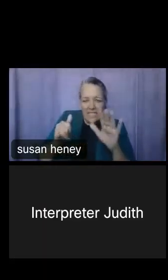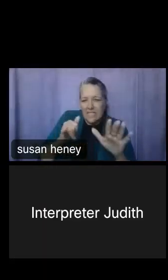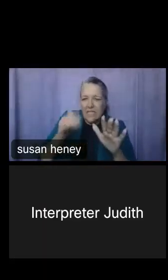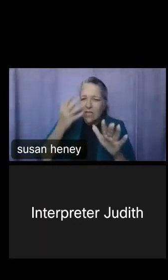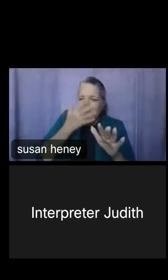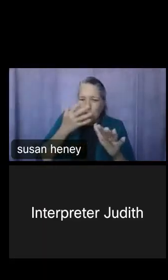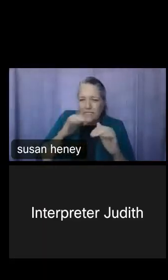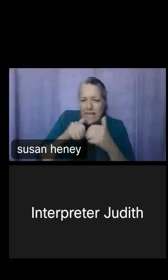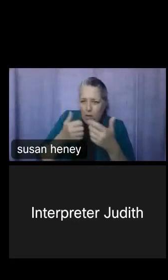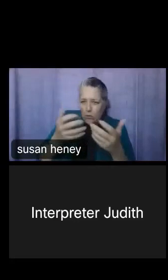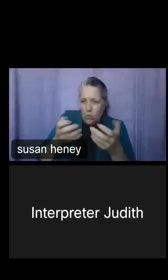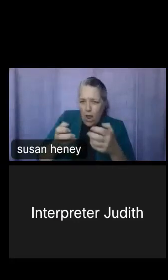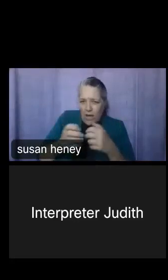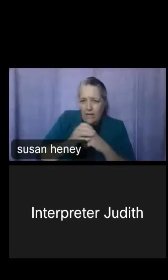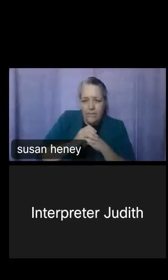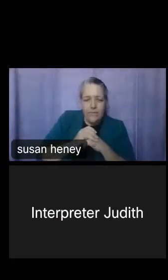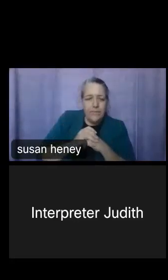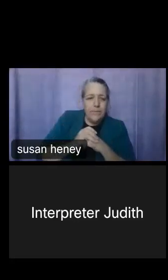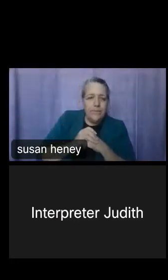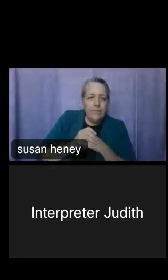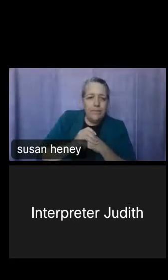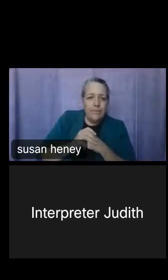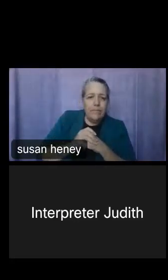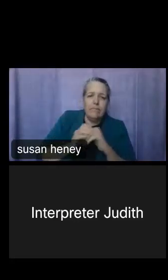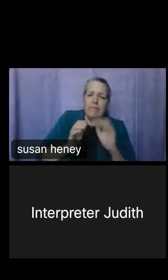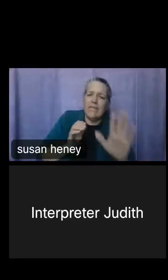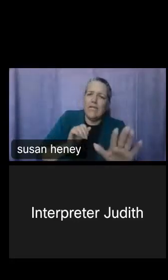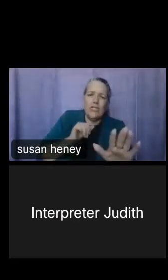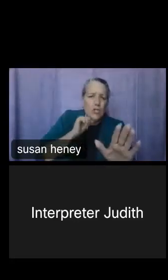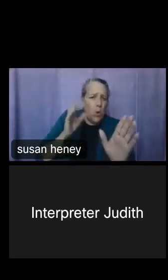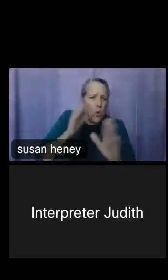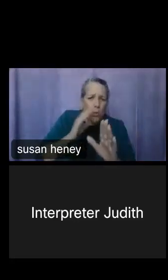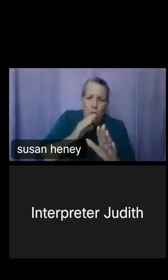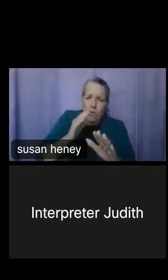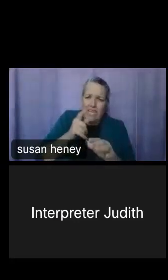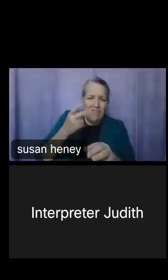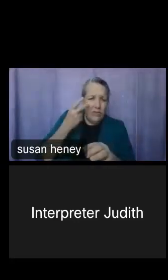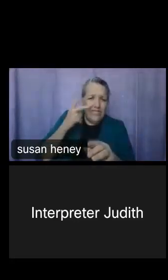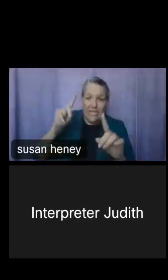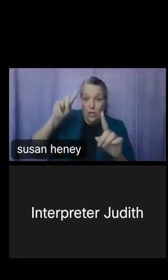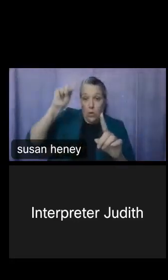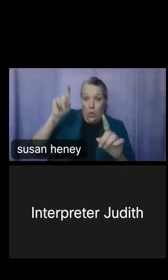Please do not be concerned about the fact that you see question marks and zeros while